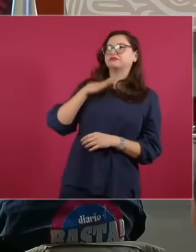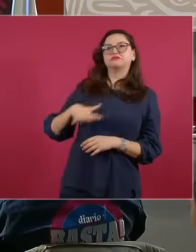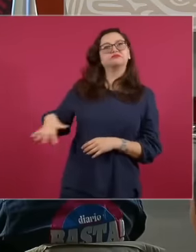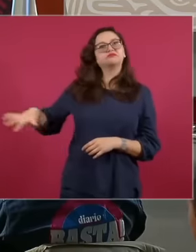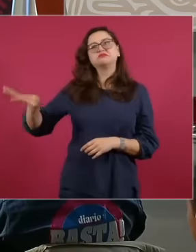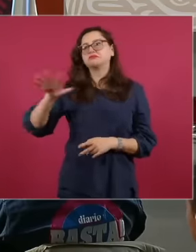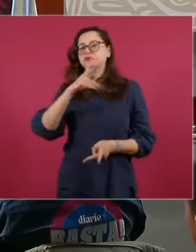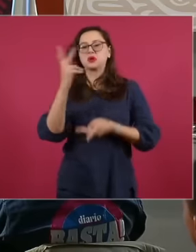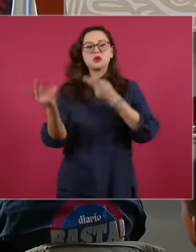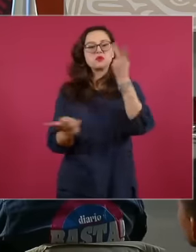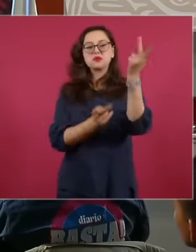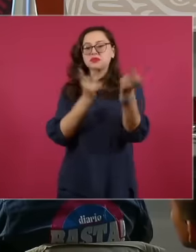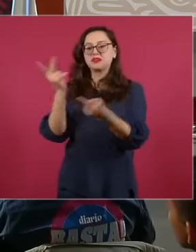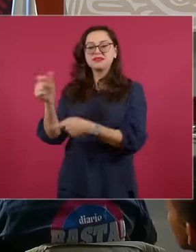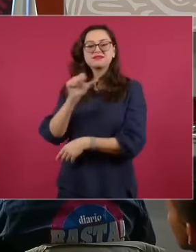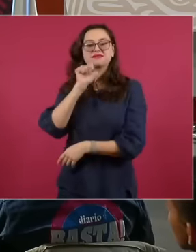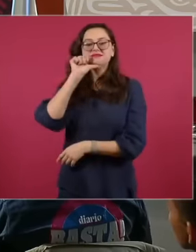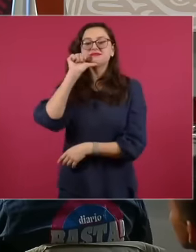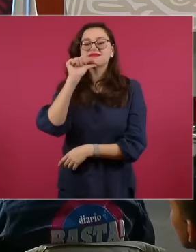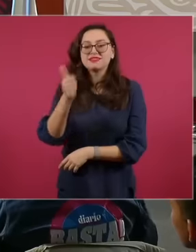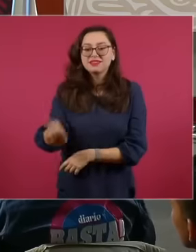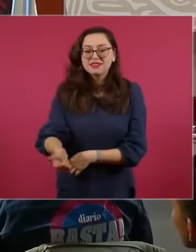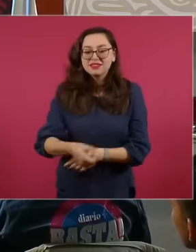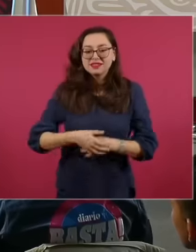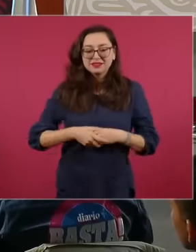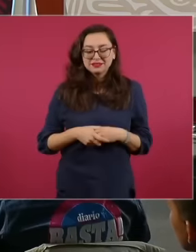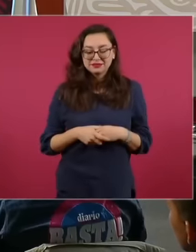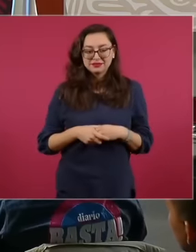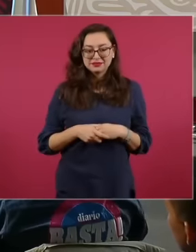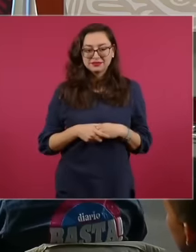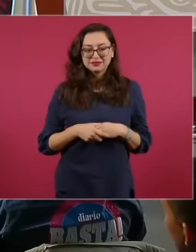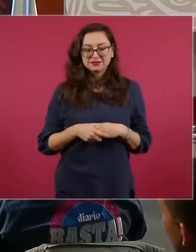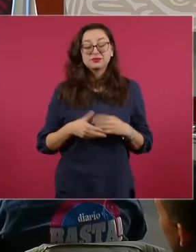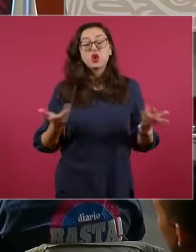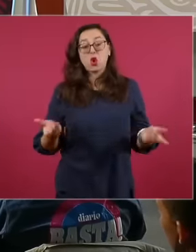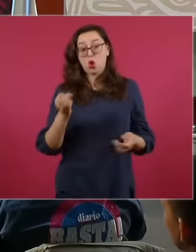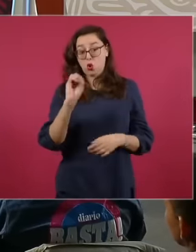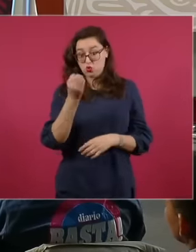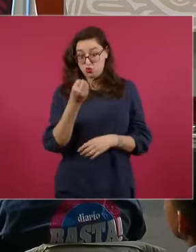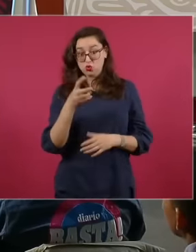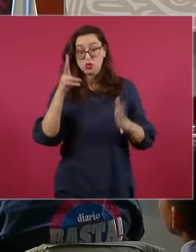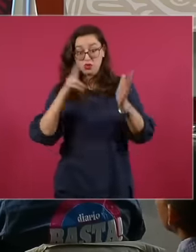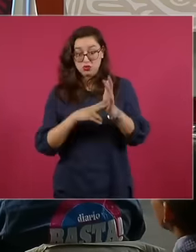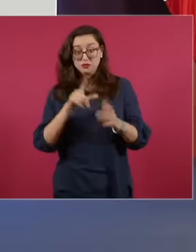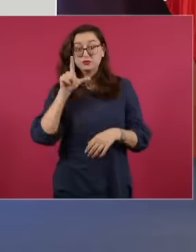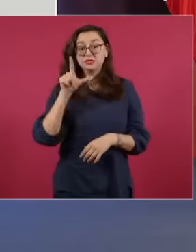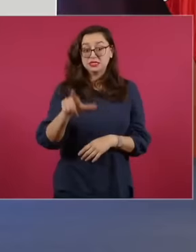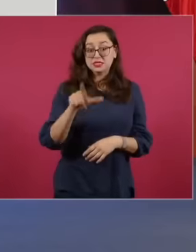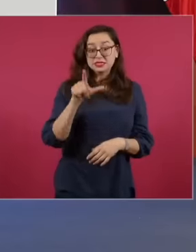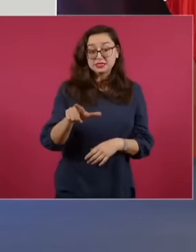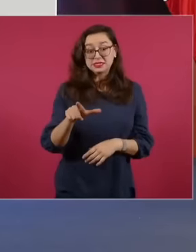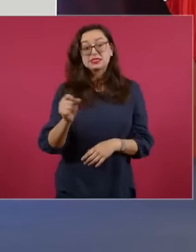people be consulted in October 2017 the senate approved new changes